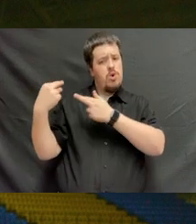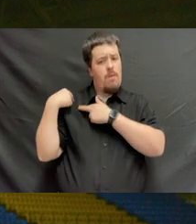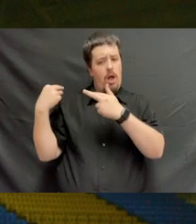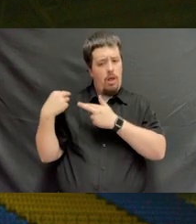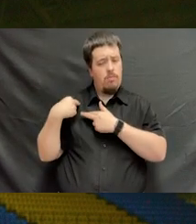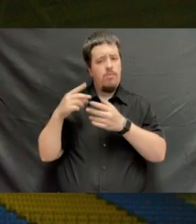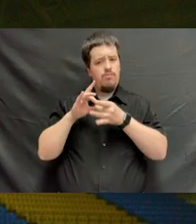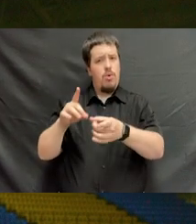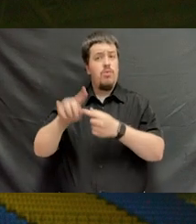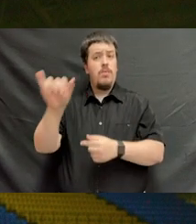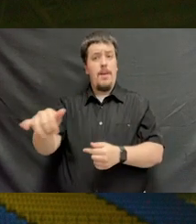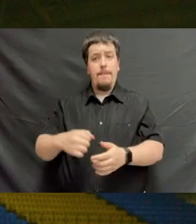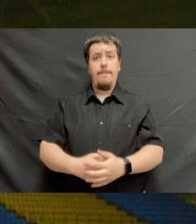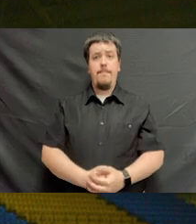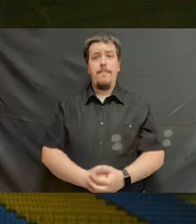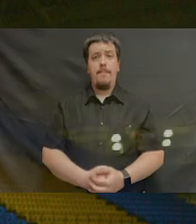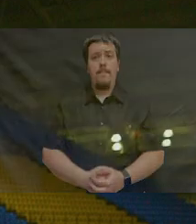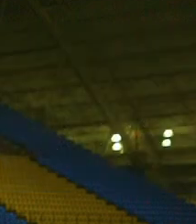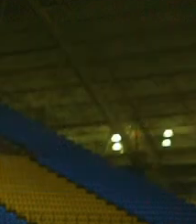amenities, and responsibilities thereto appertaining.